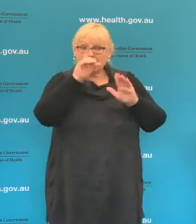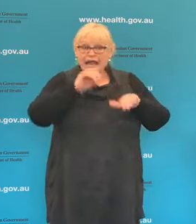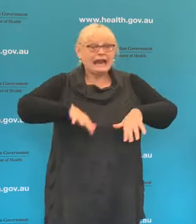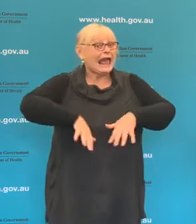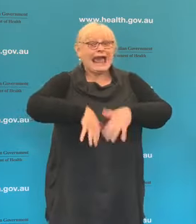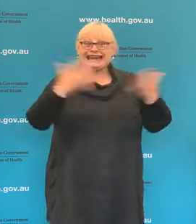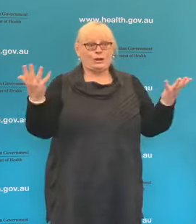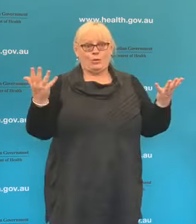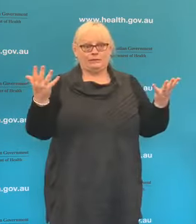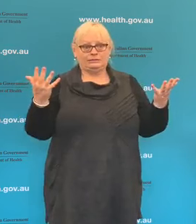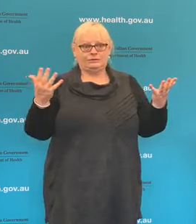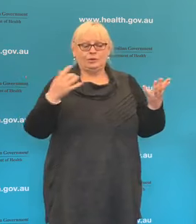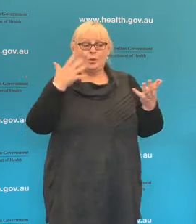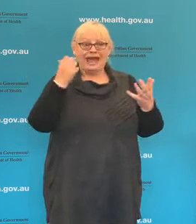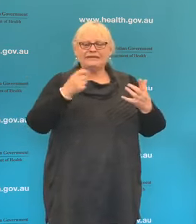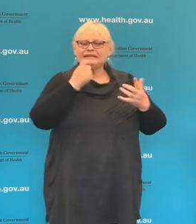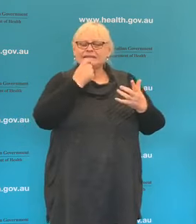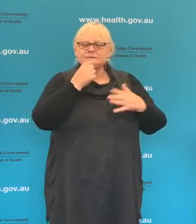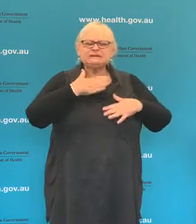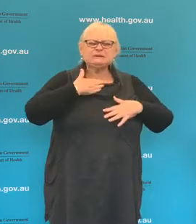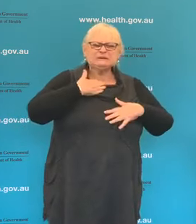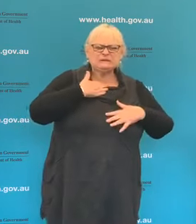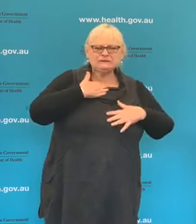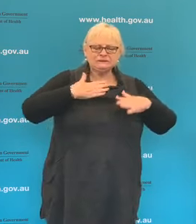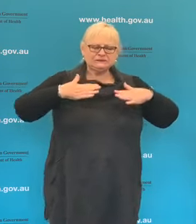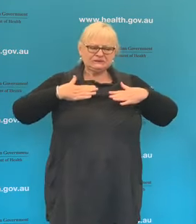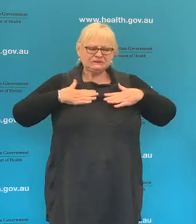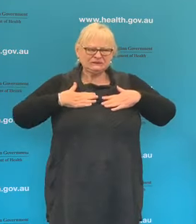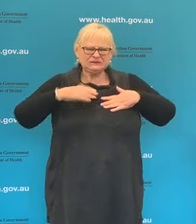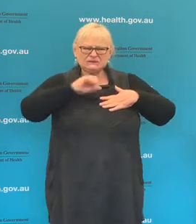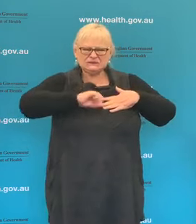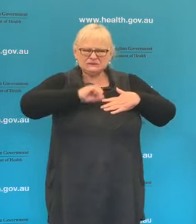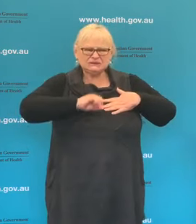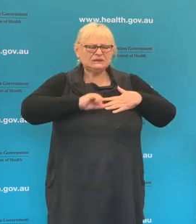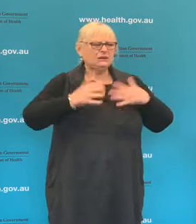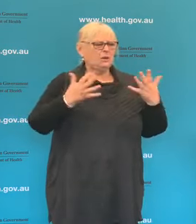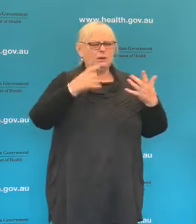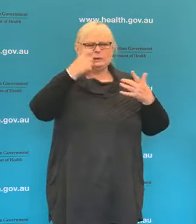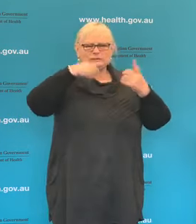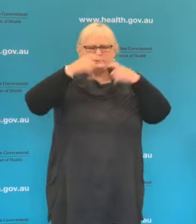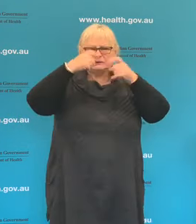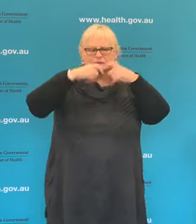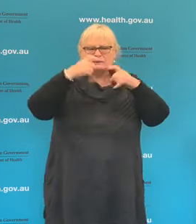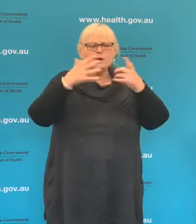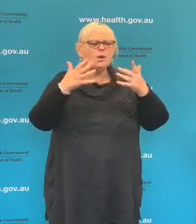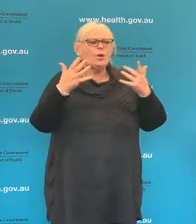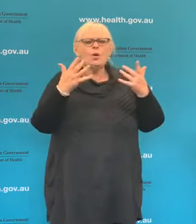has symptoms of a respiratory tract infection or anyone who has symptoms of fever.